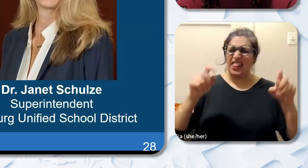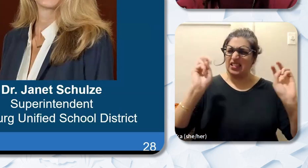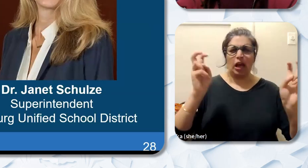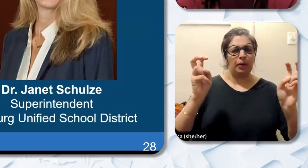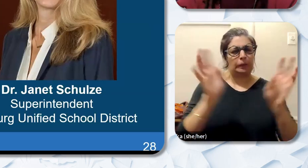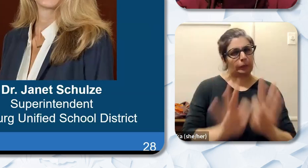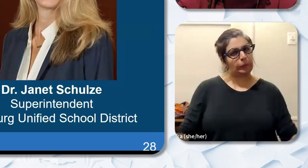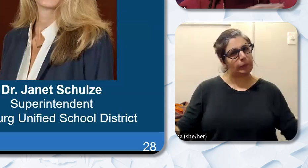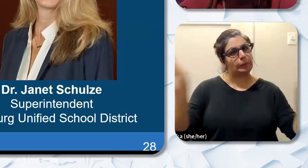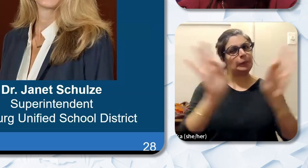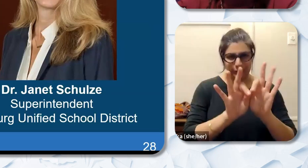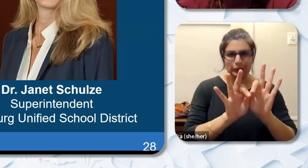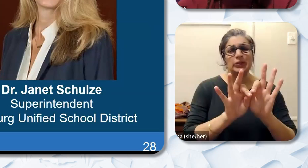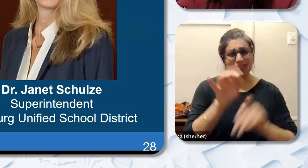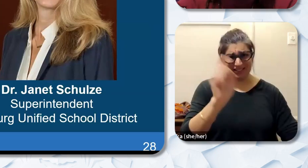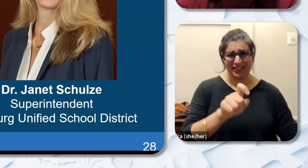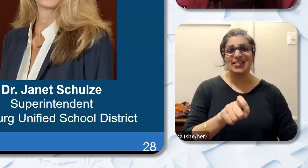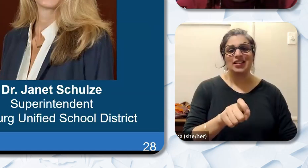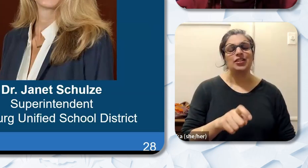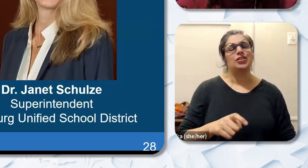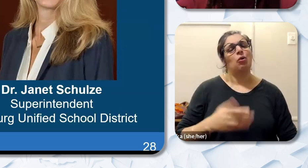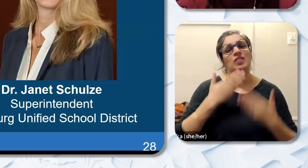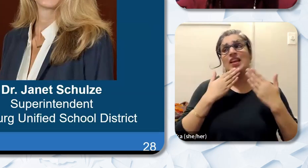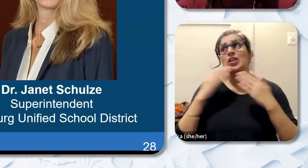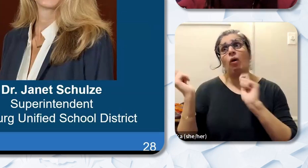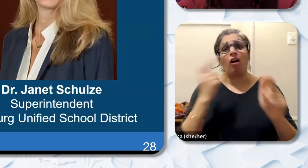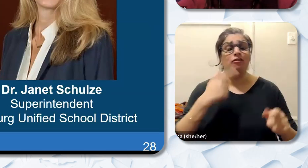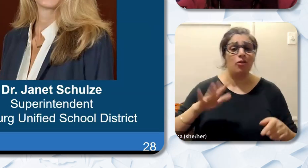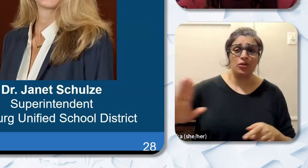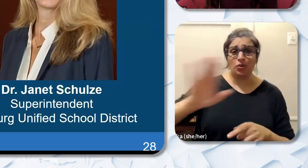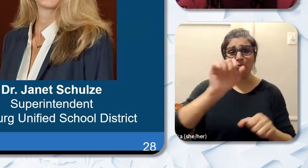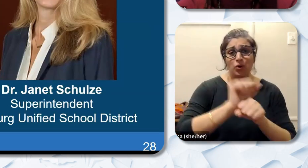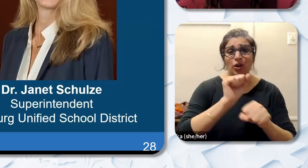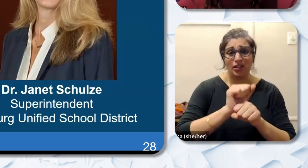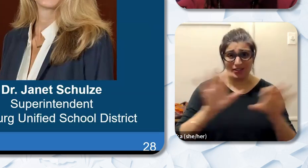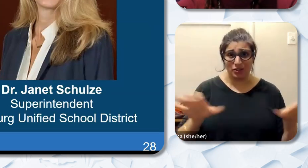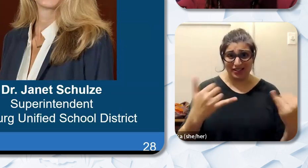I'm so grateful for all the work that all of you are doing doing to face this. And so with that